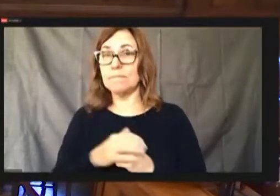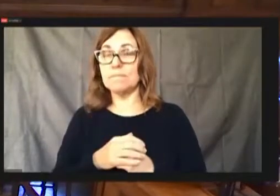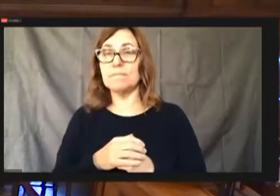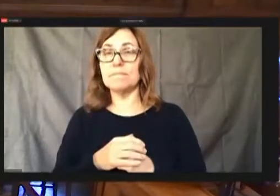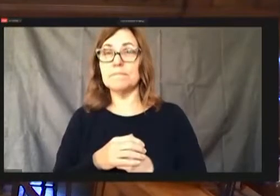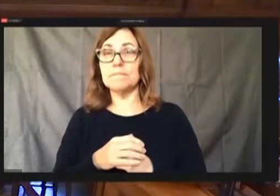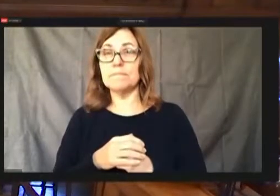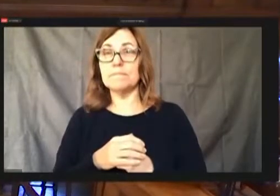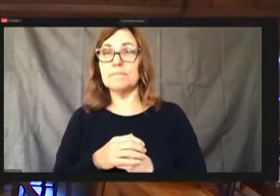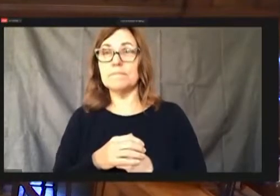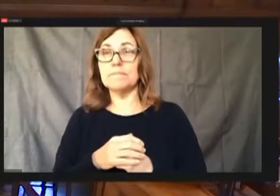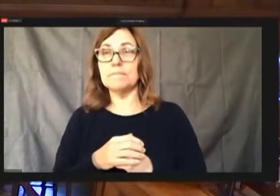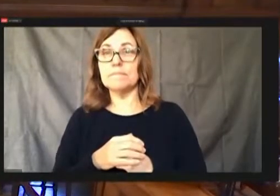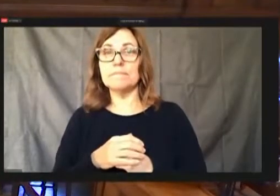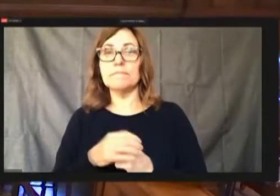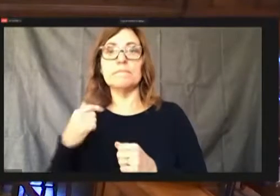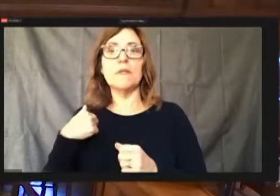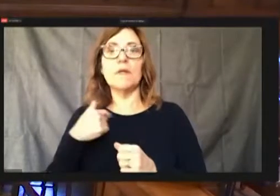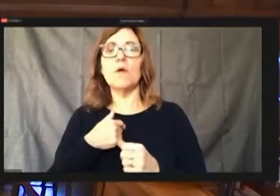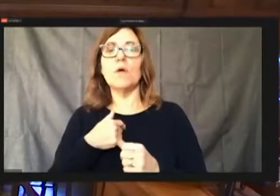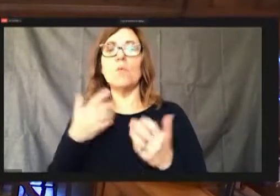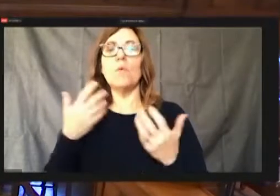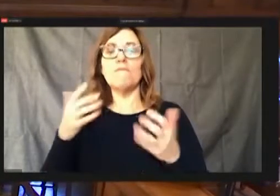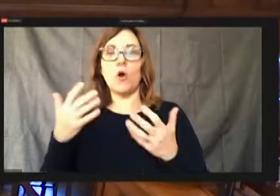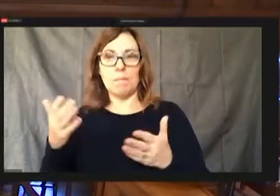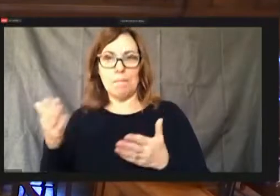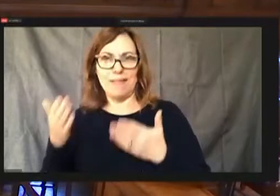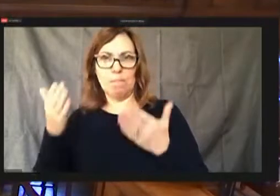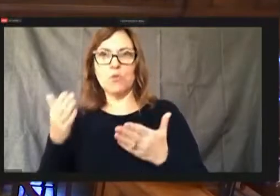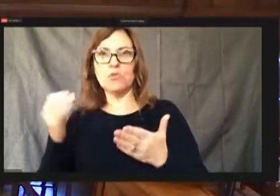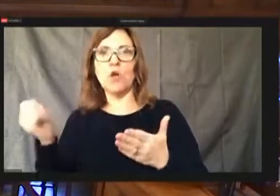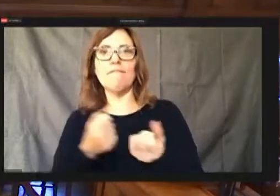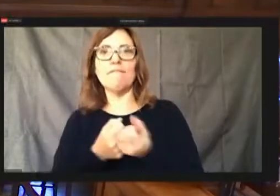We already had made the poverty most of those in favor say aye. Aye.